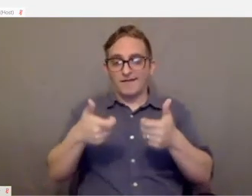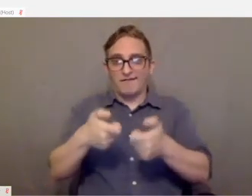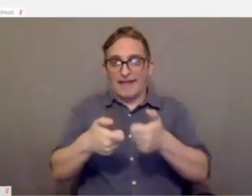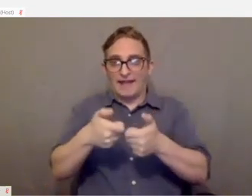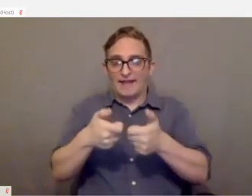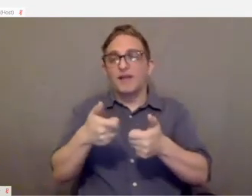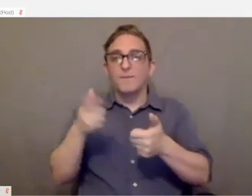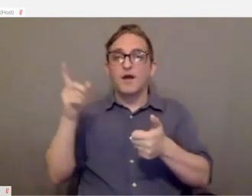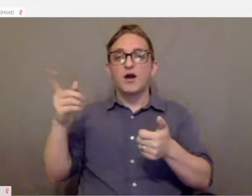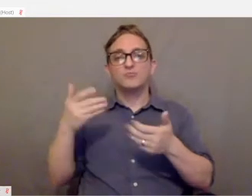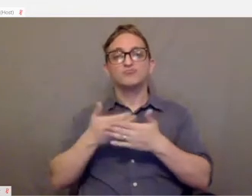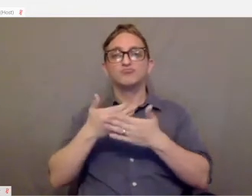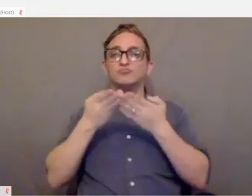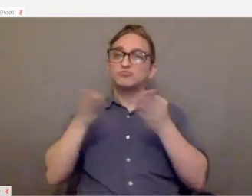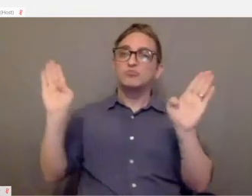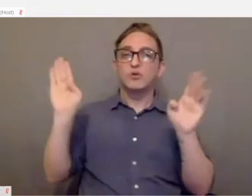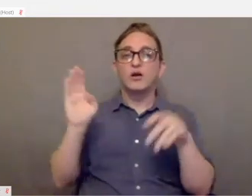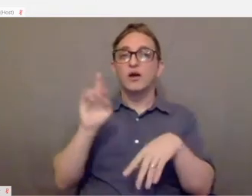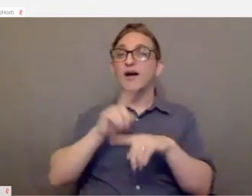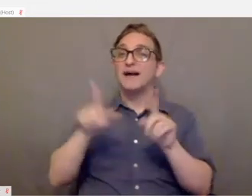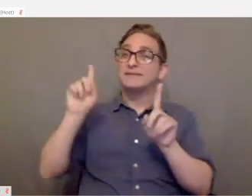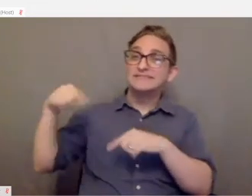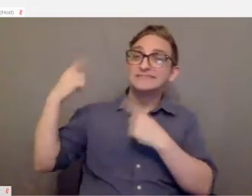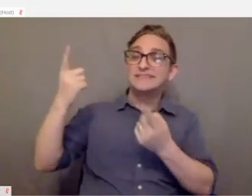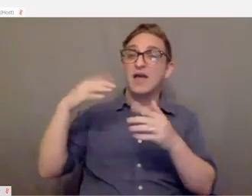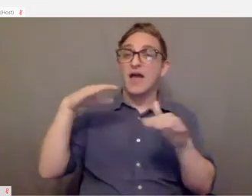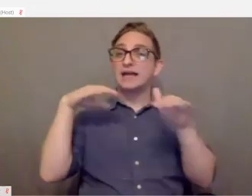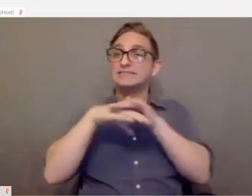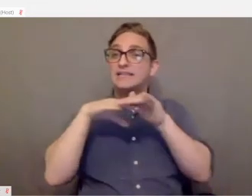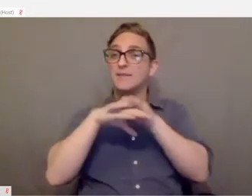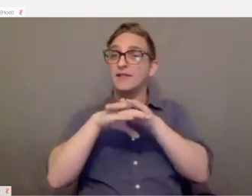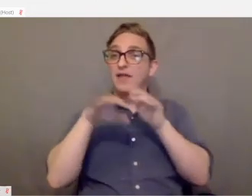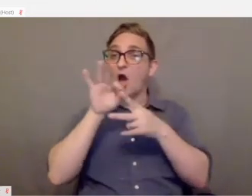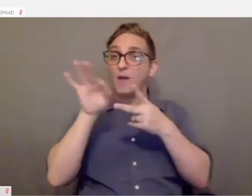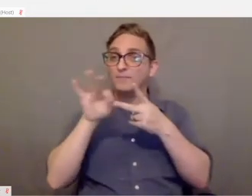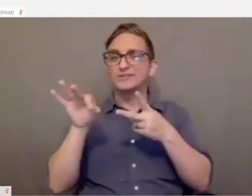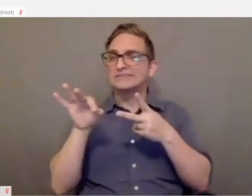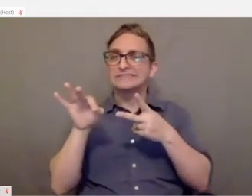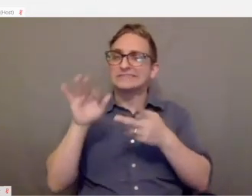However, since then accessibility options have been missing from their systems.